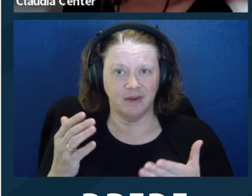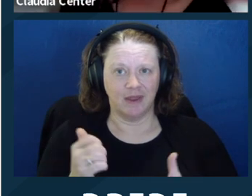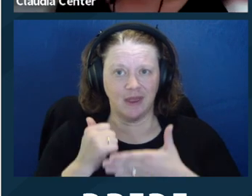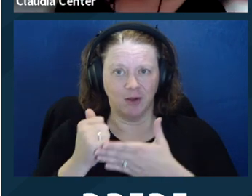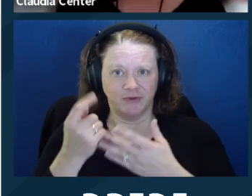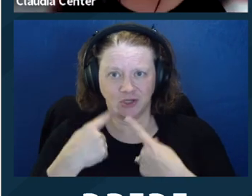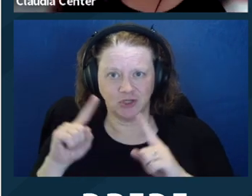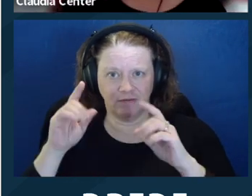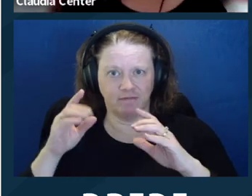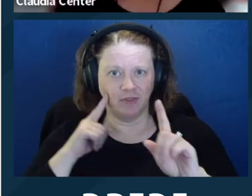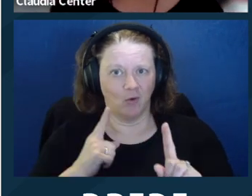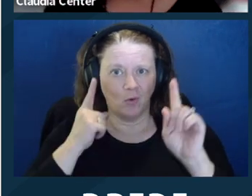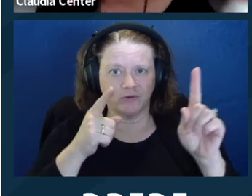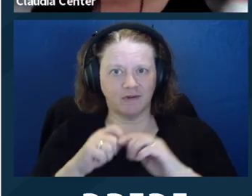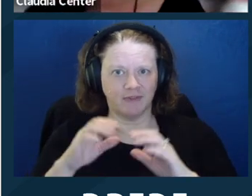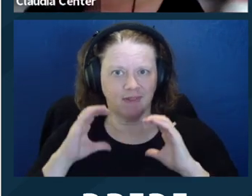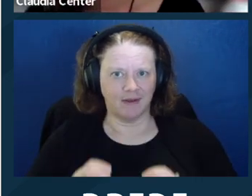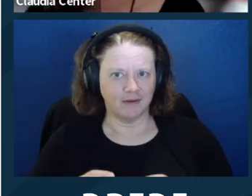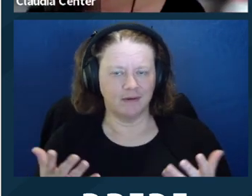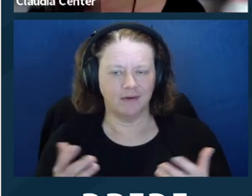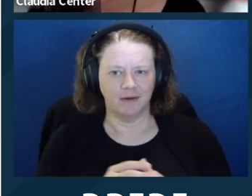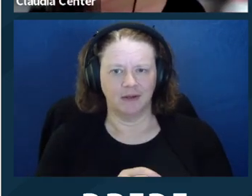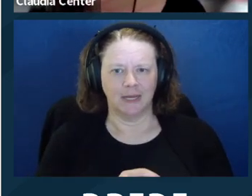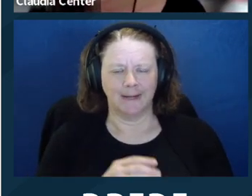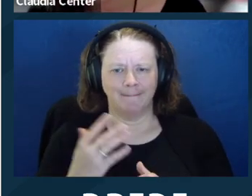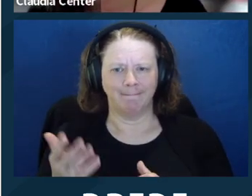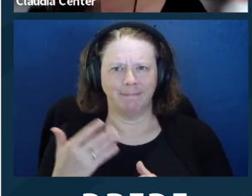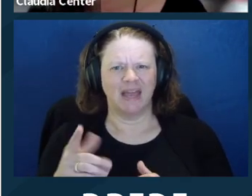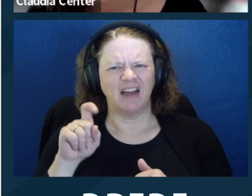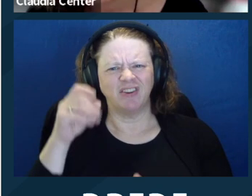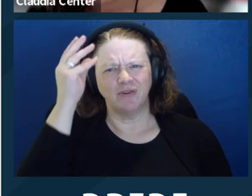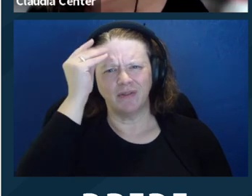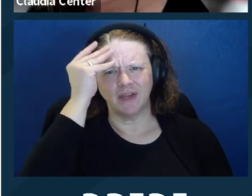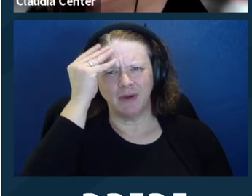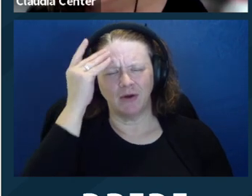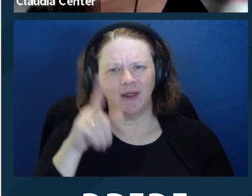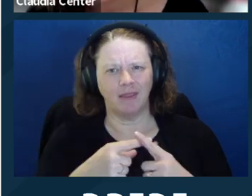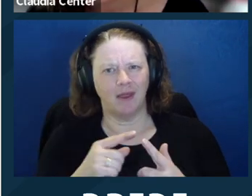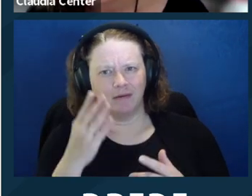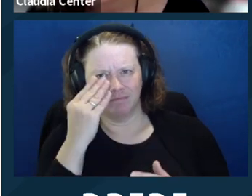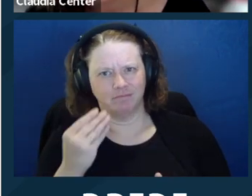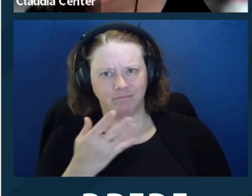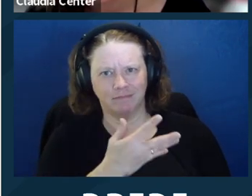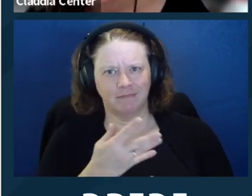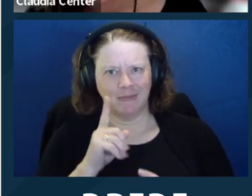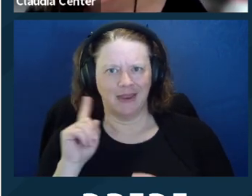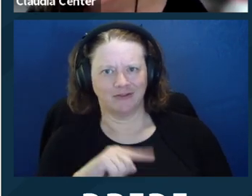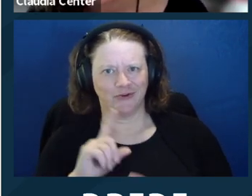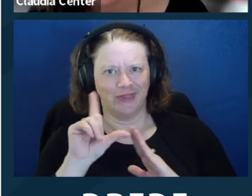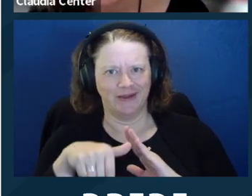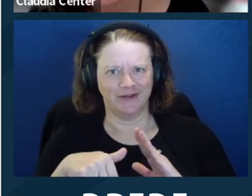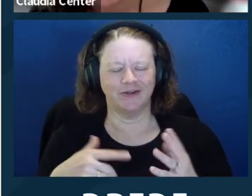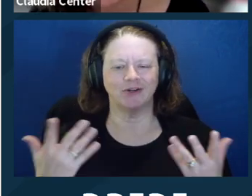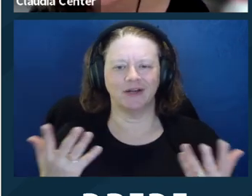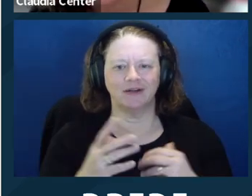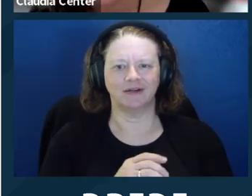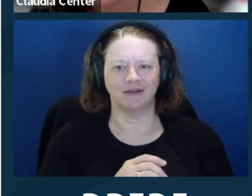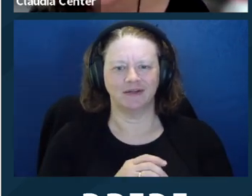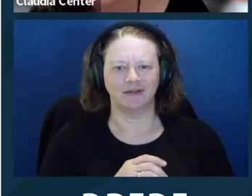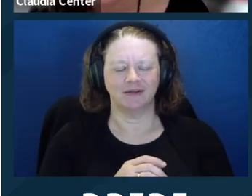this one and get back to you. I think that it would, to some extent, go to the division